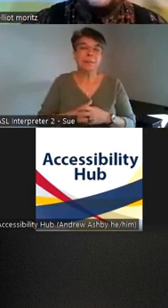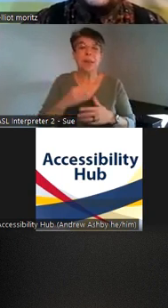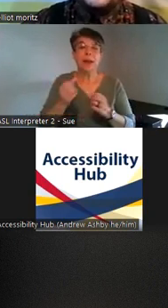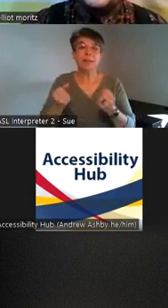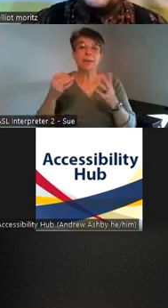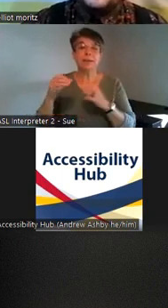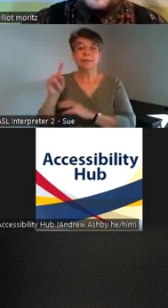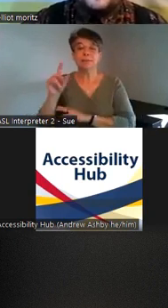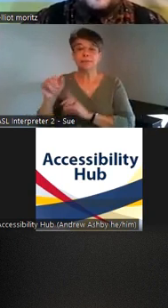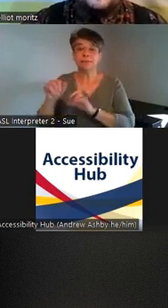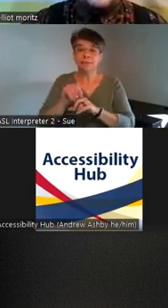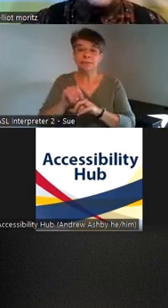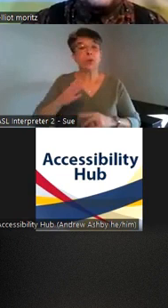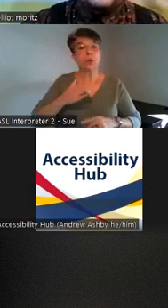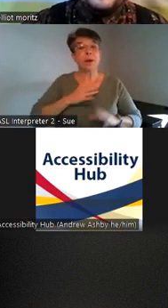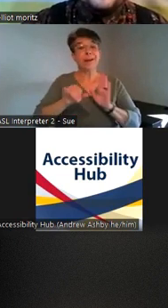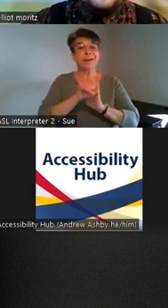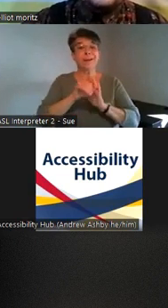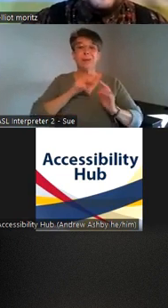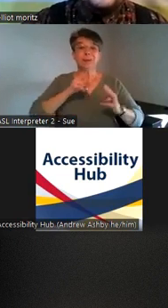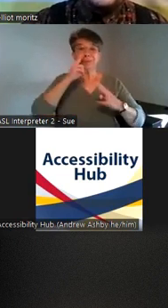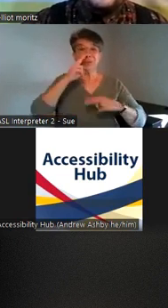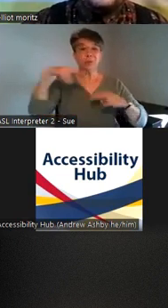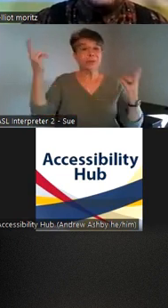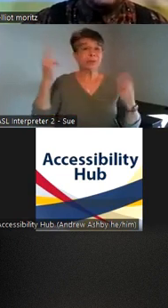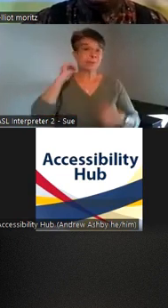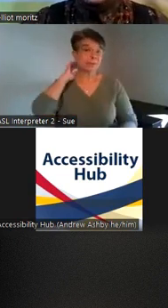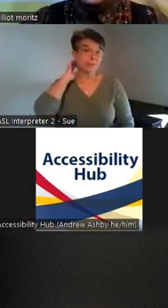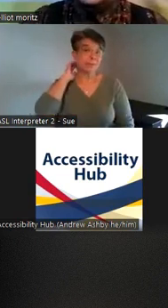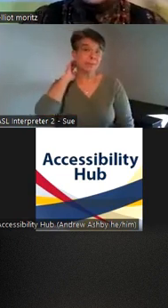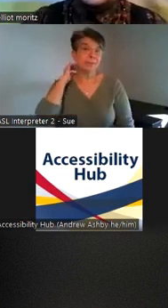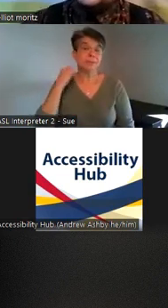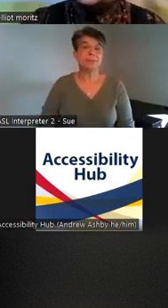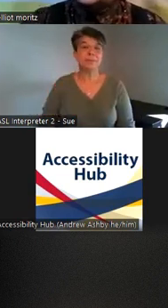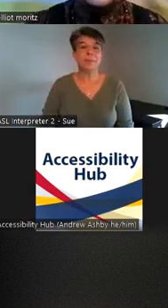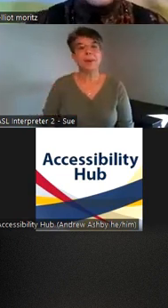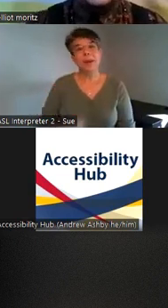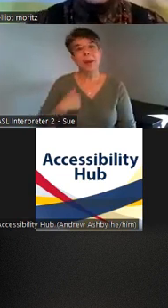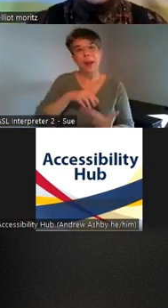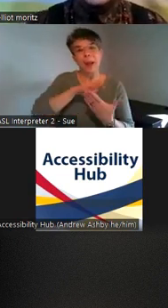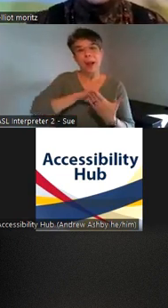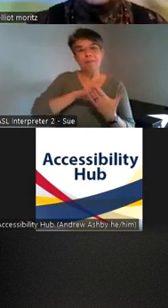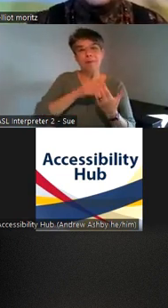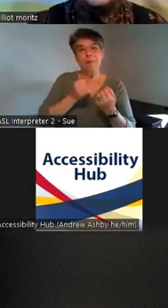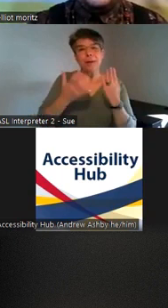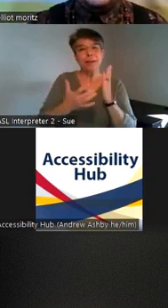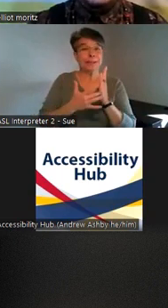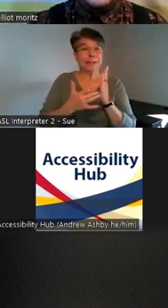rather unique um but I've learned lots of things because of it which I'm really grateful for um